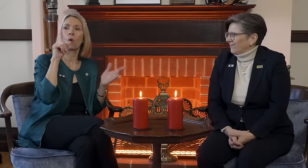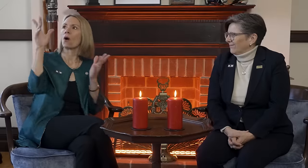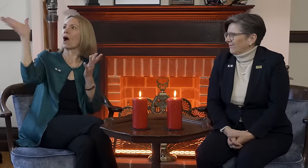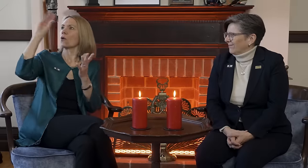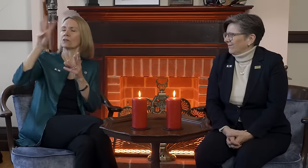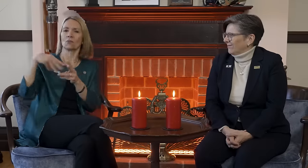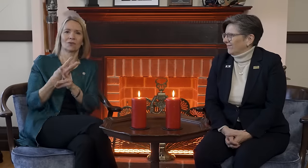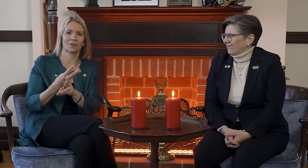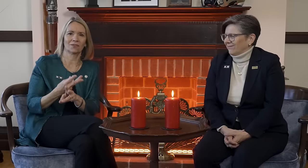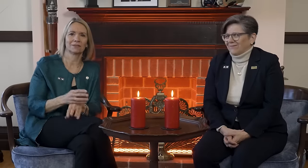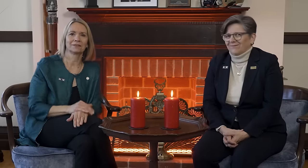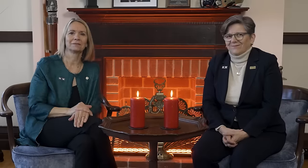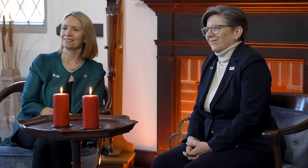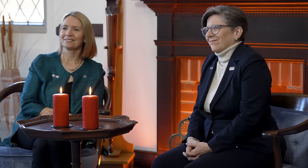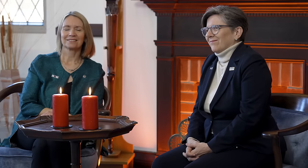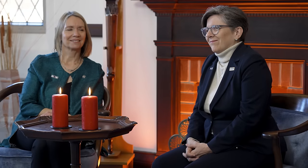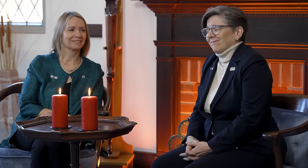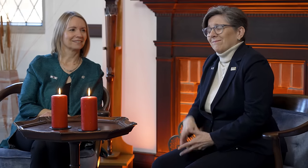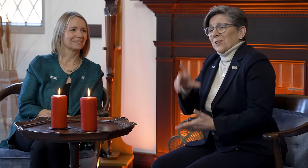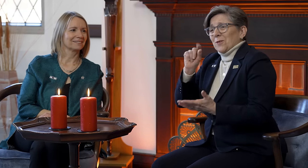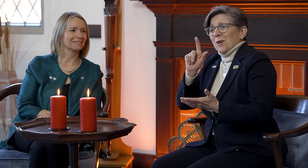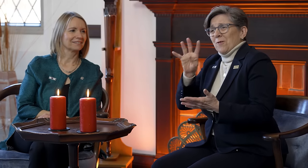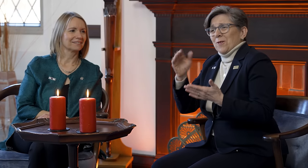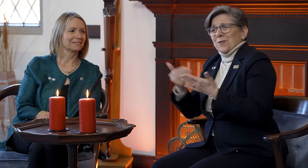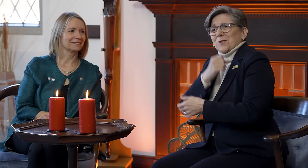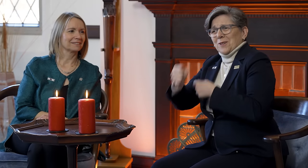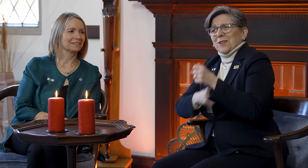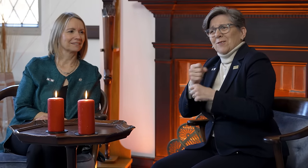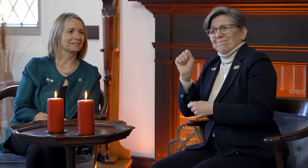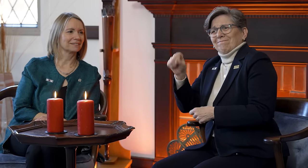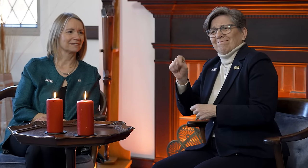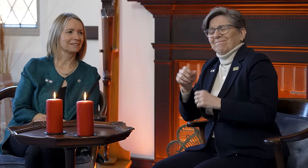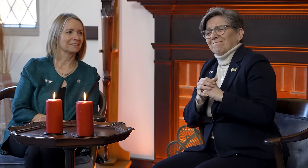or out in the world. 2024 is a new year.